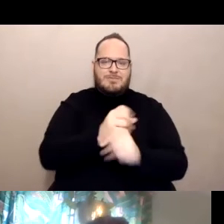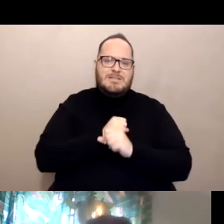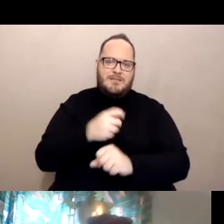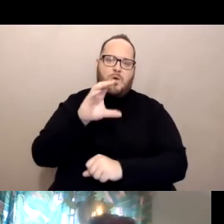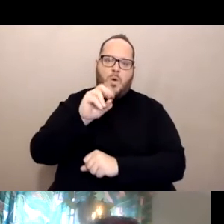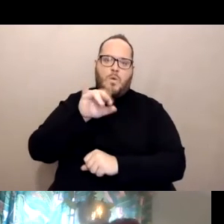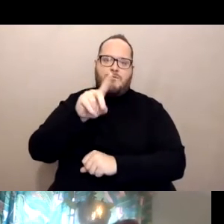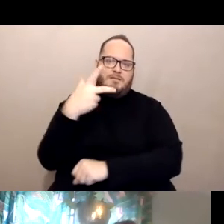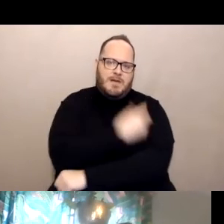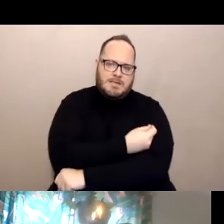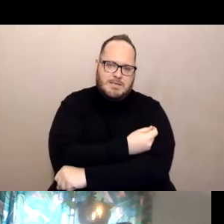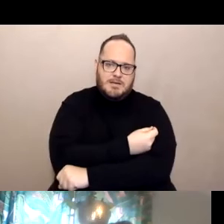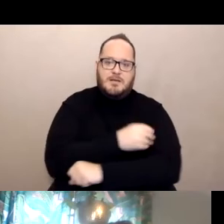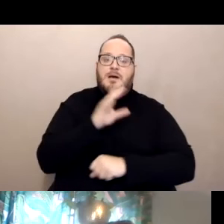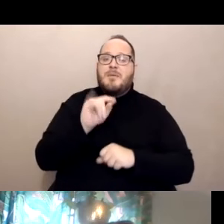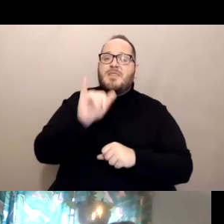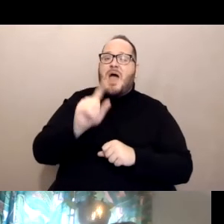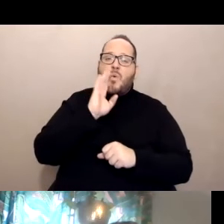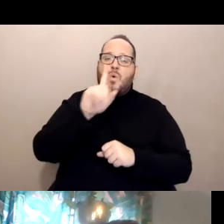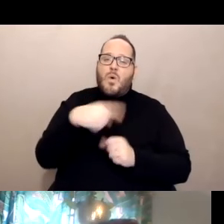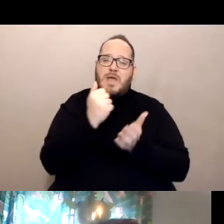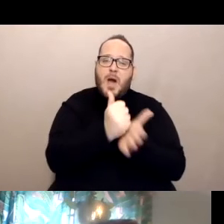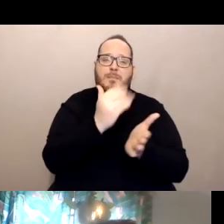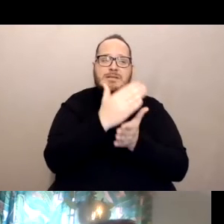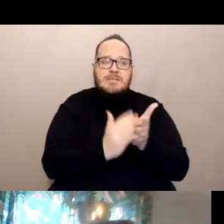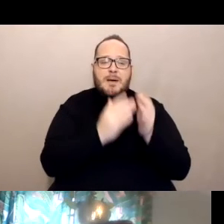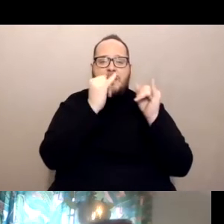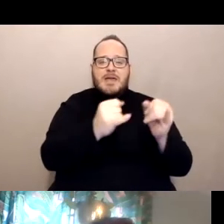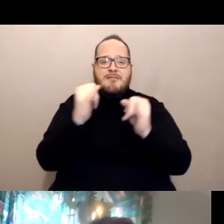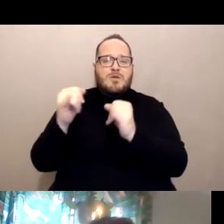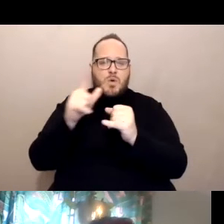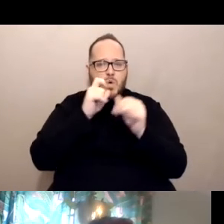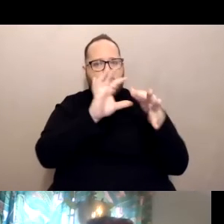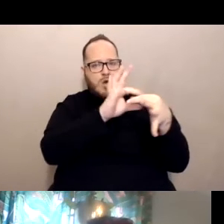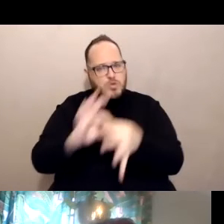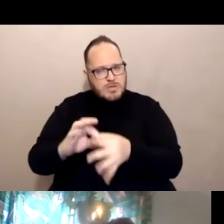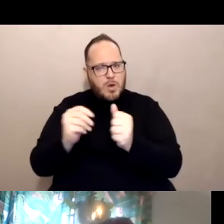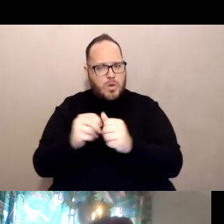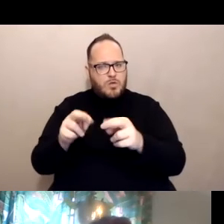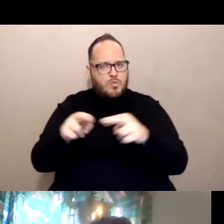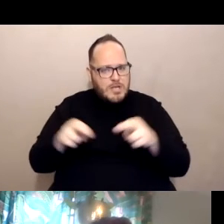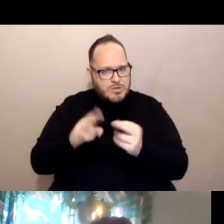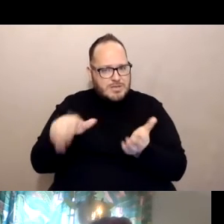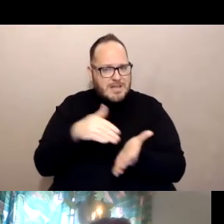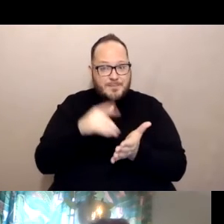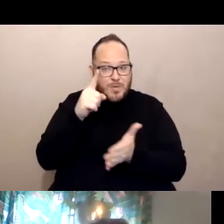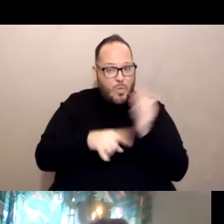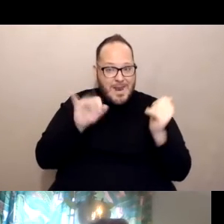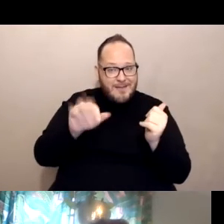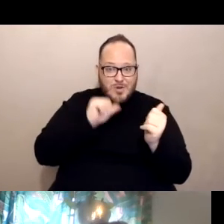but that's only going to help some of those individuals who are associated with a regional center. What if you don't receive services for regional center?